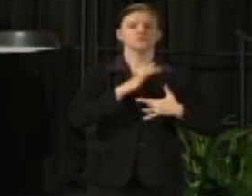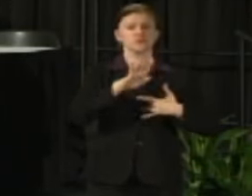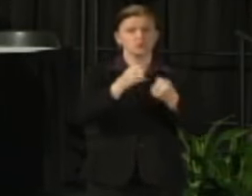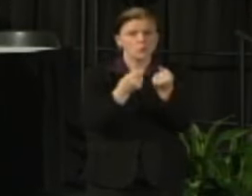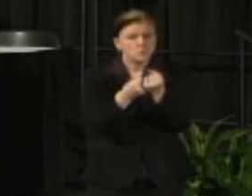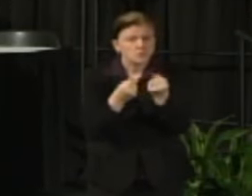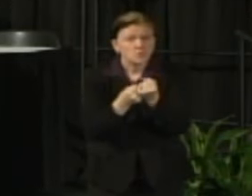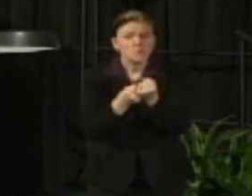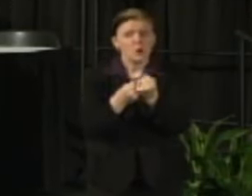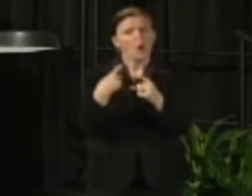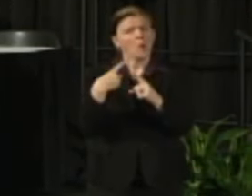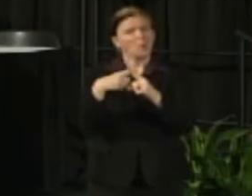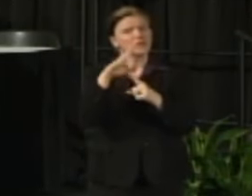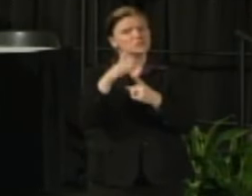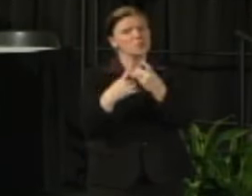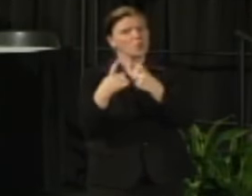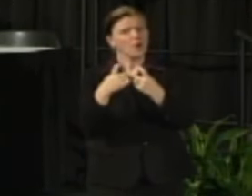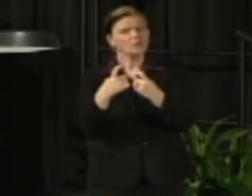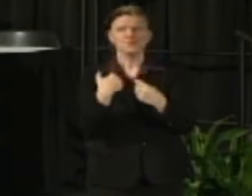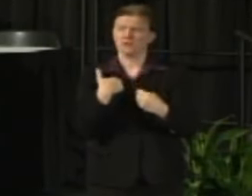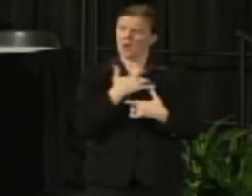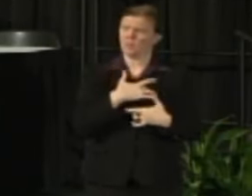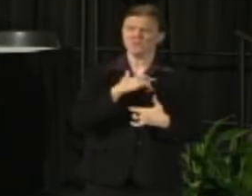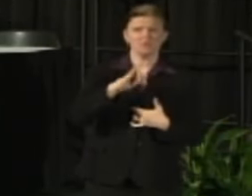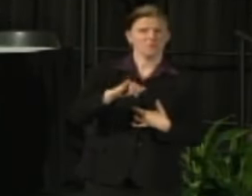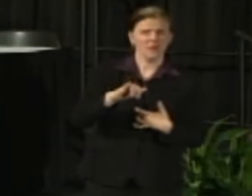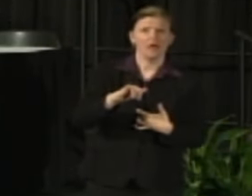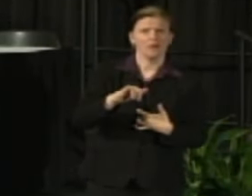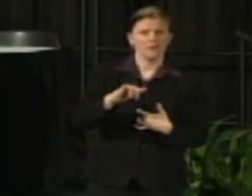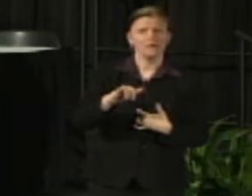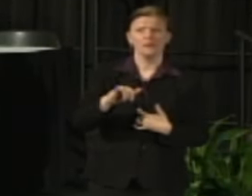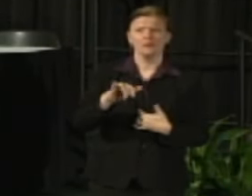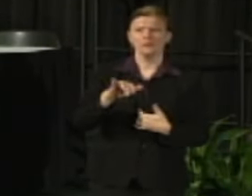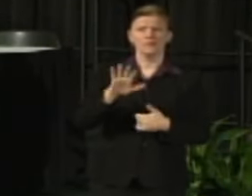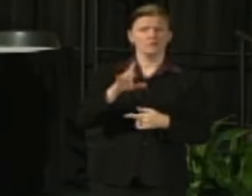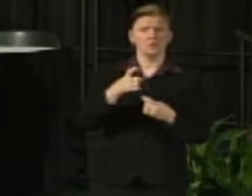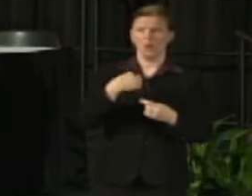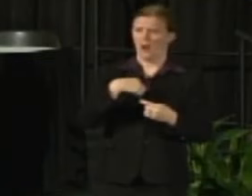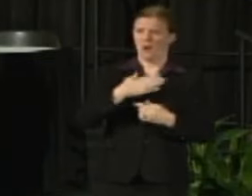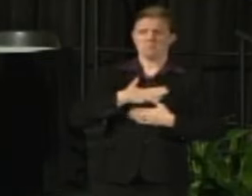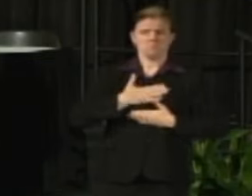and your questions and offers to help in the things that many of you have already undertaken as we proceed.